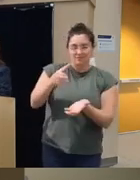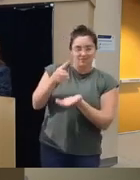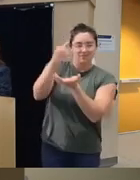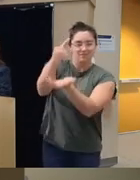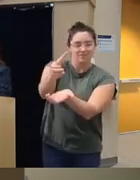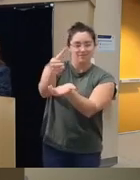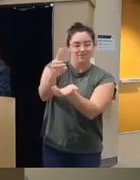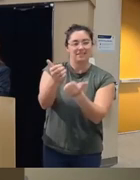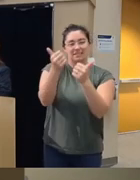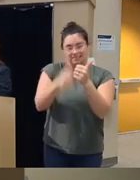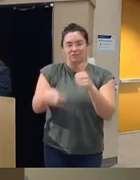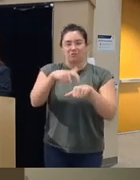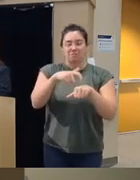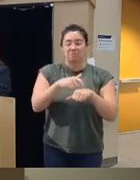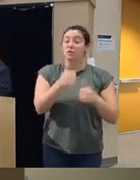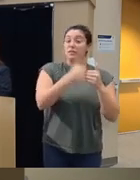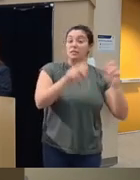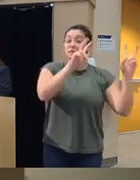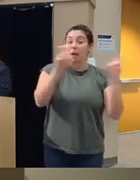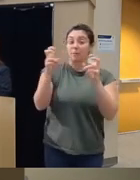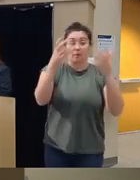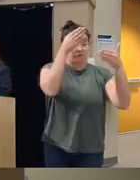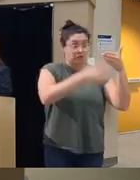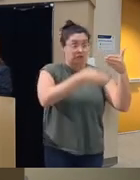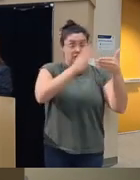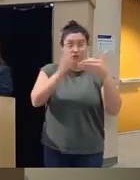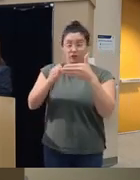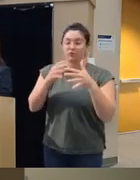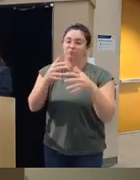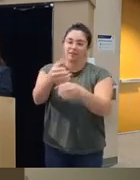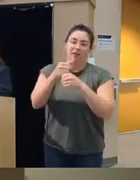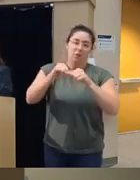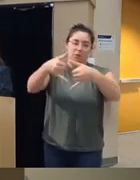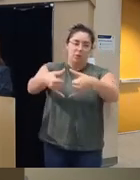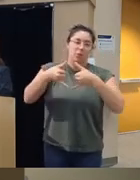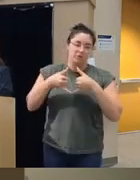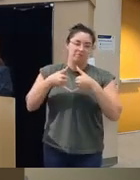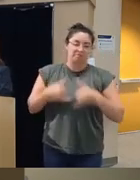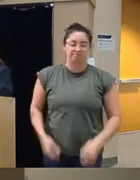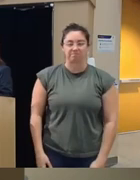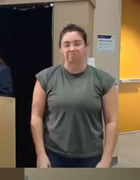each module so each topic they complete uh they win an they get an award for that and